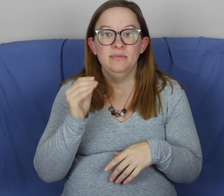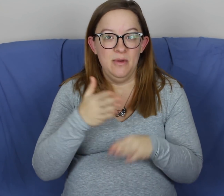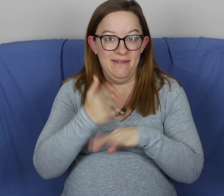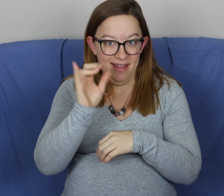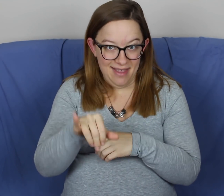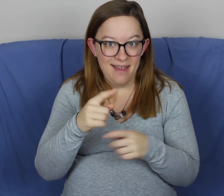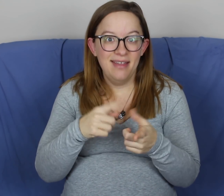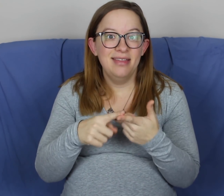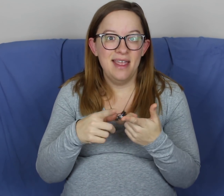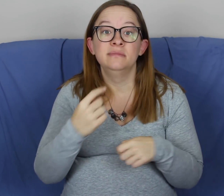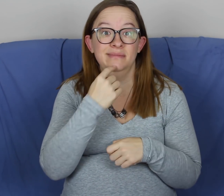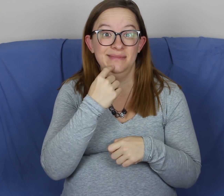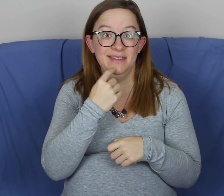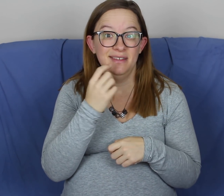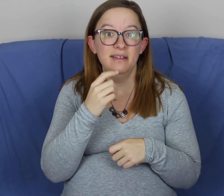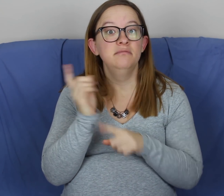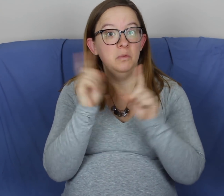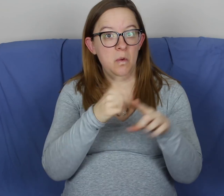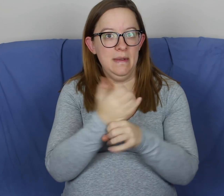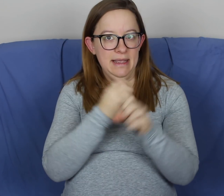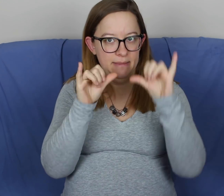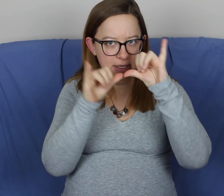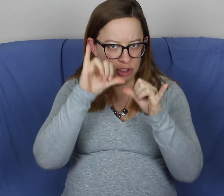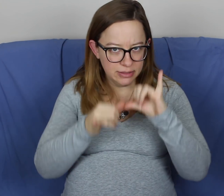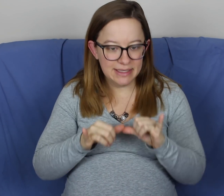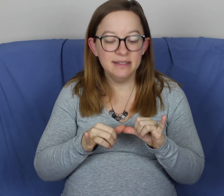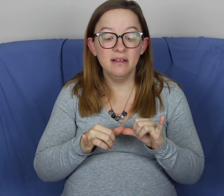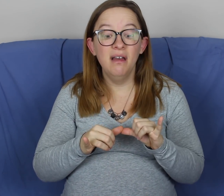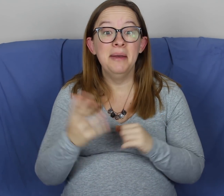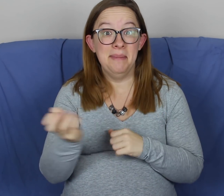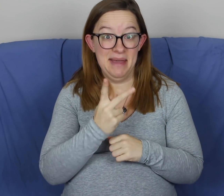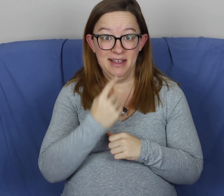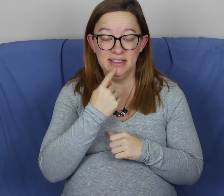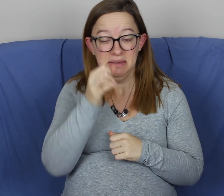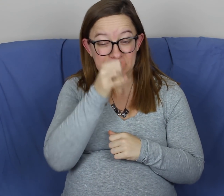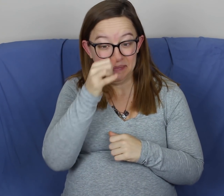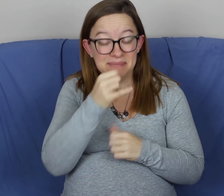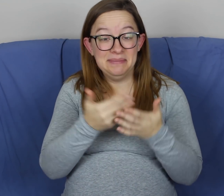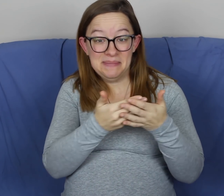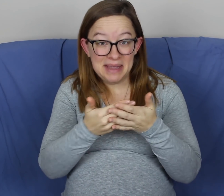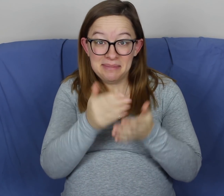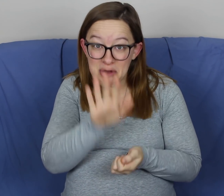Then after that she said she was gonna go and figure out all the measurements. Came back and she was like